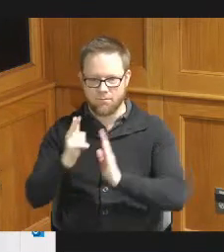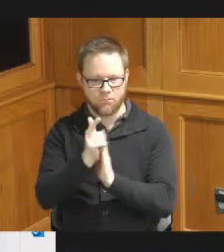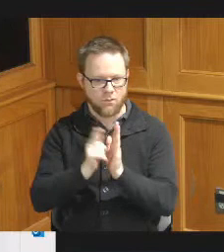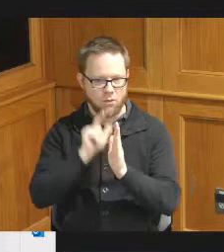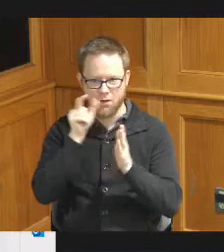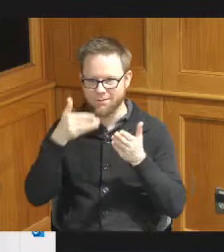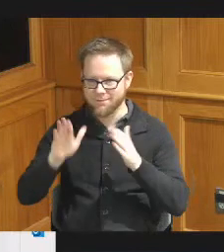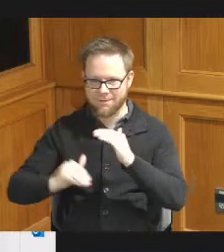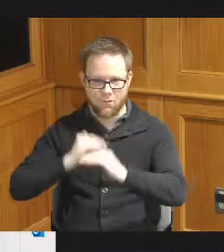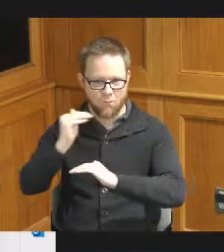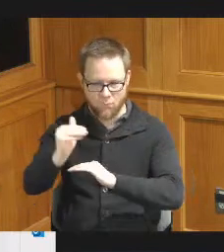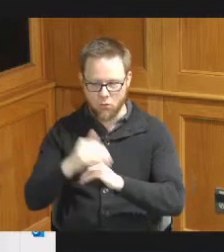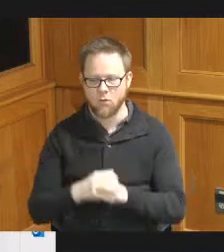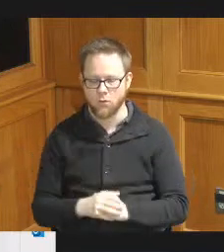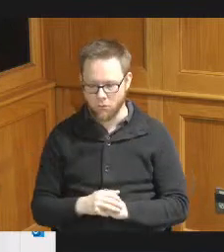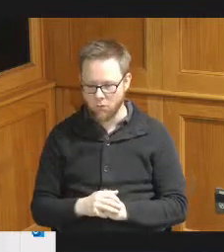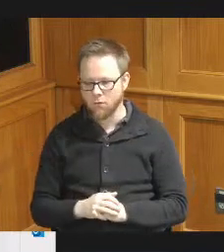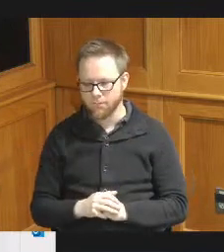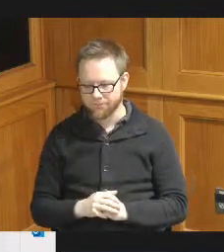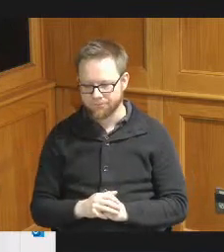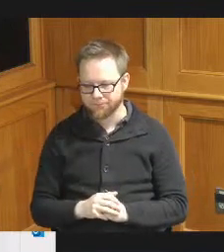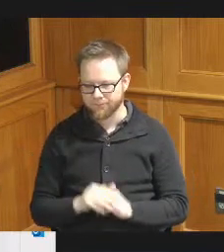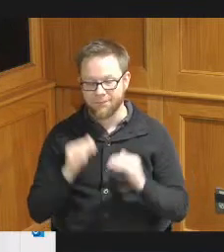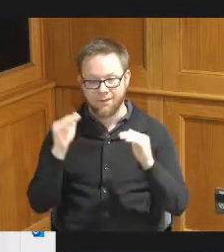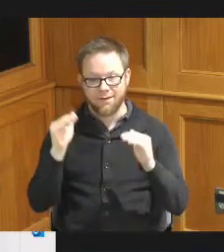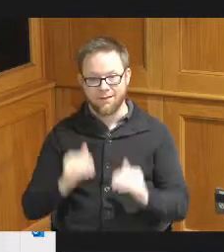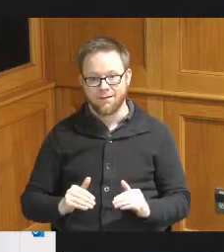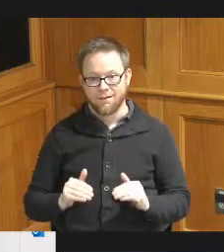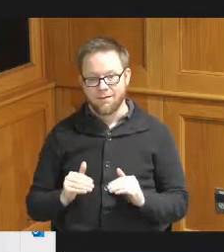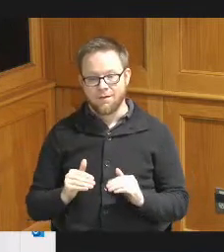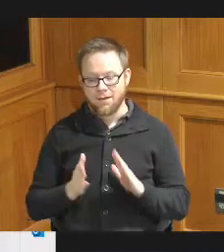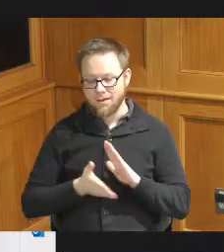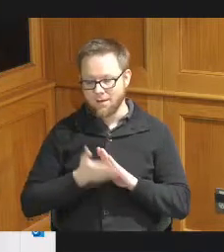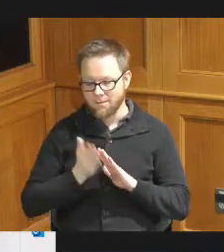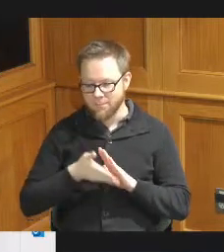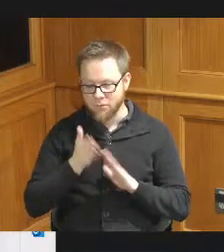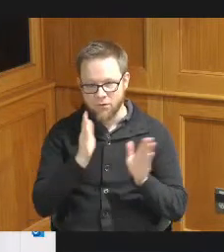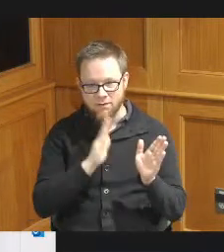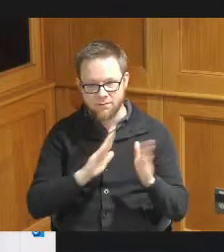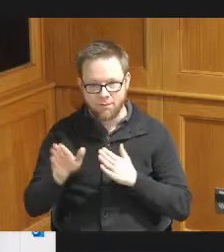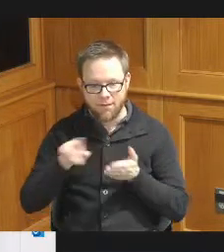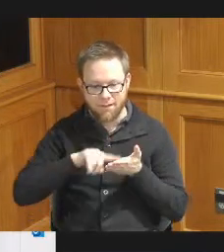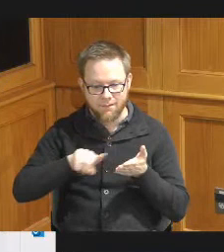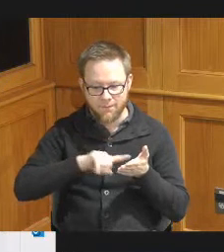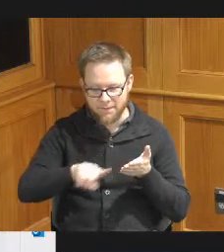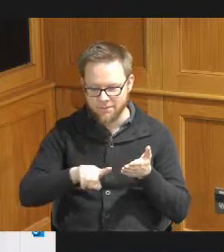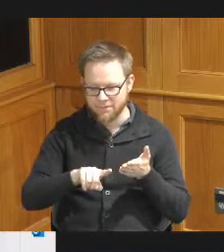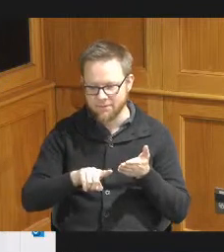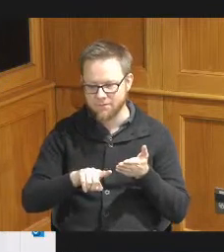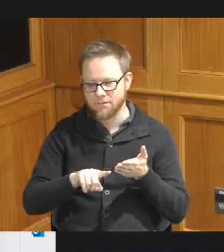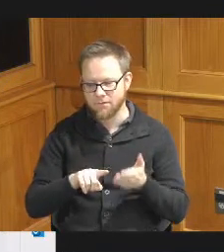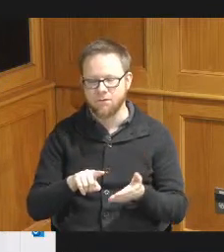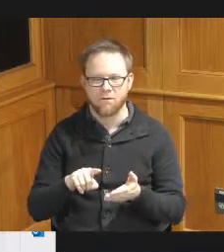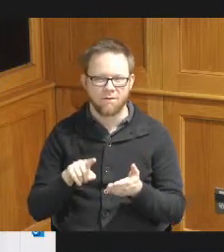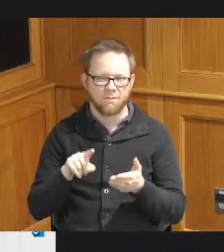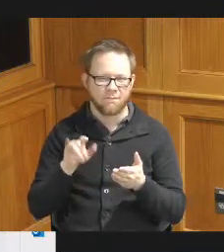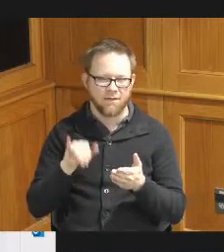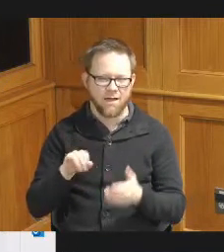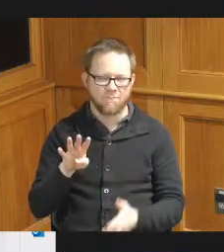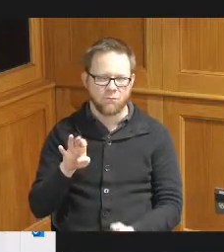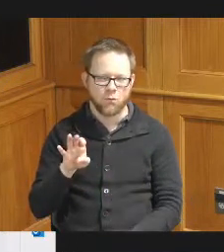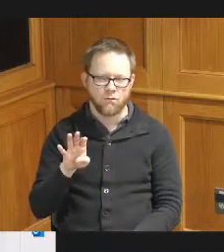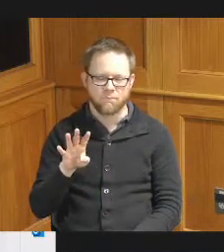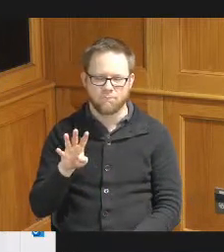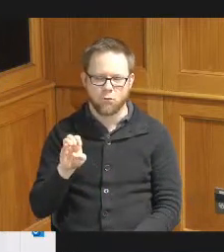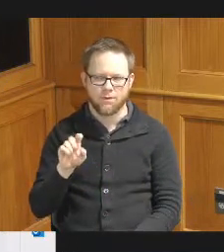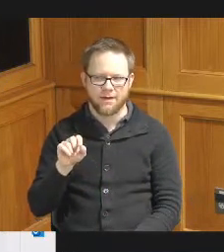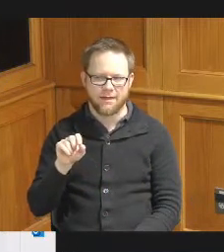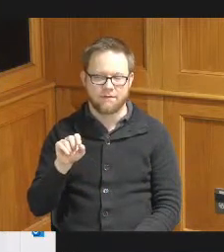expended for that category and Administration and planning proposing to fund at 491 thousand dollars